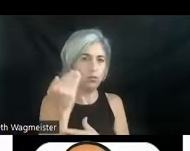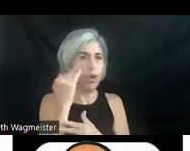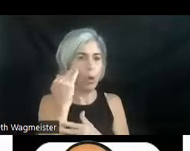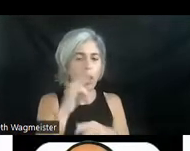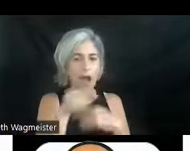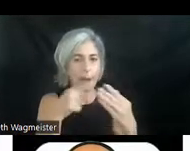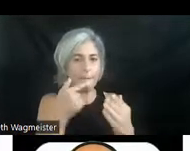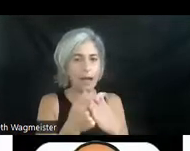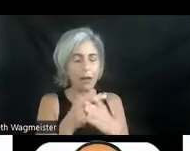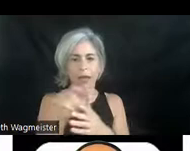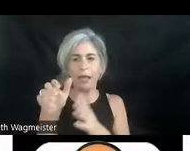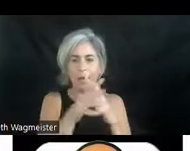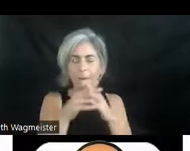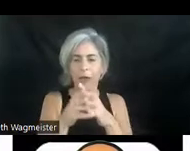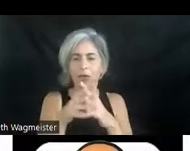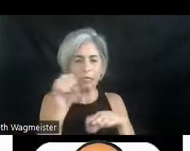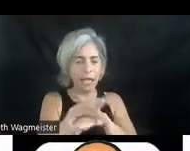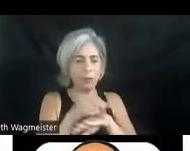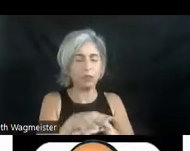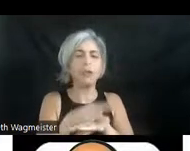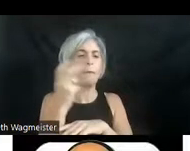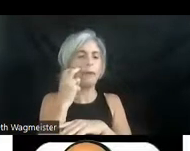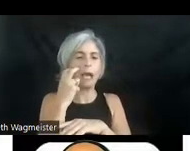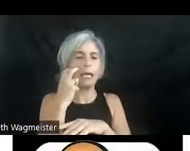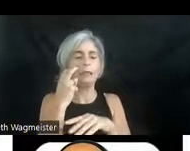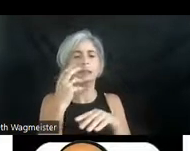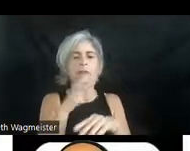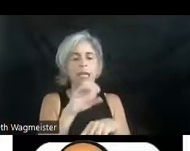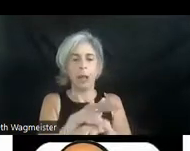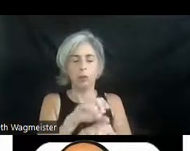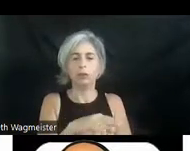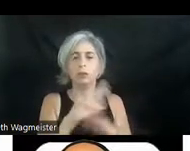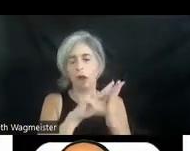the American Council of the Blind's audio description project. An initiative I founded